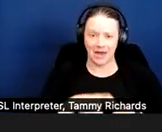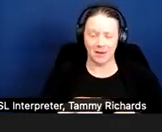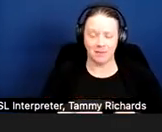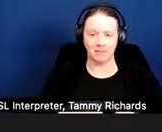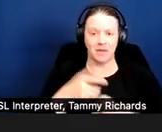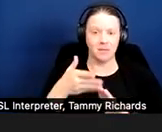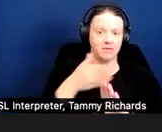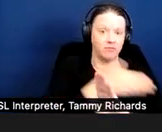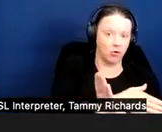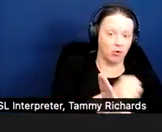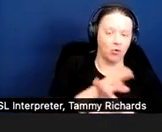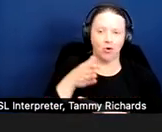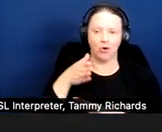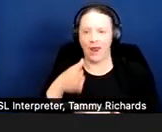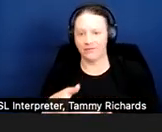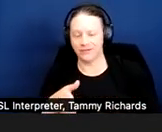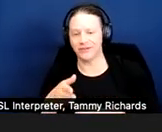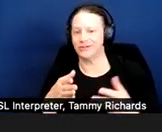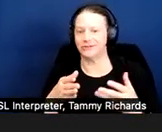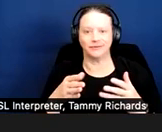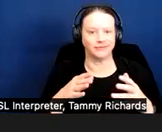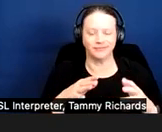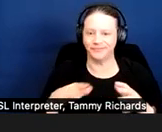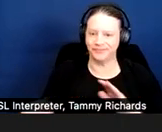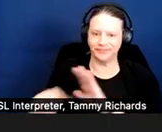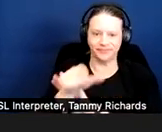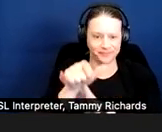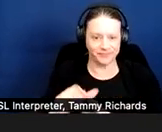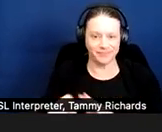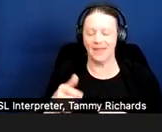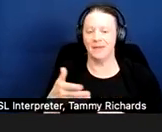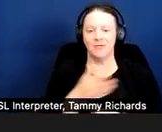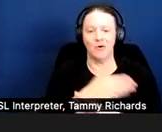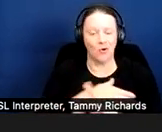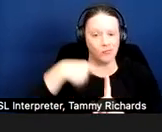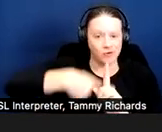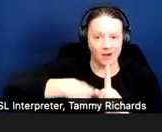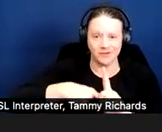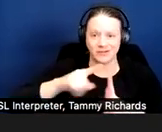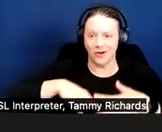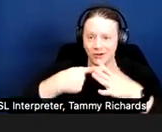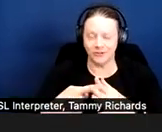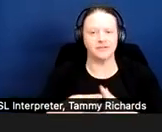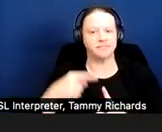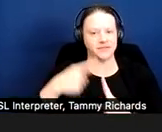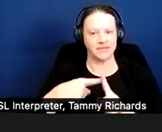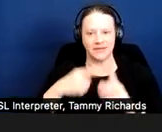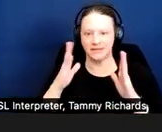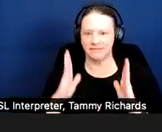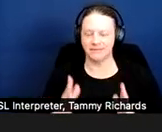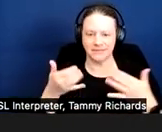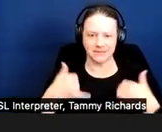Even after unlawful detainer proceedings have been initiated, a tenant still has the ability